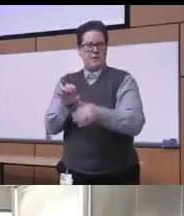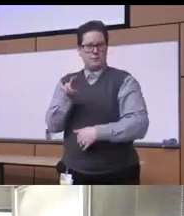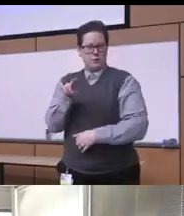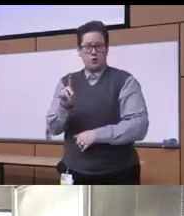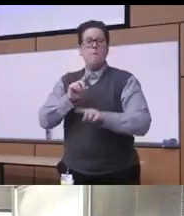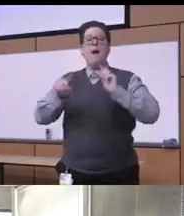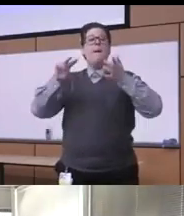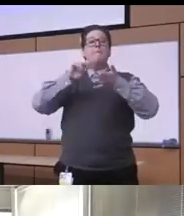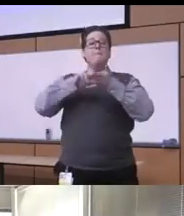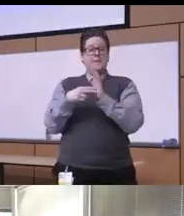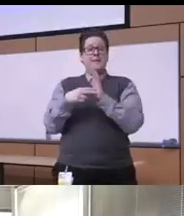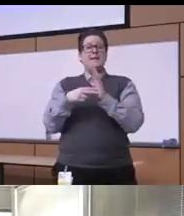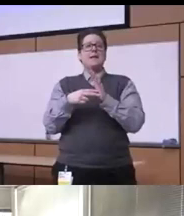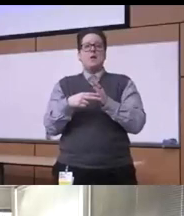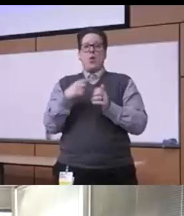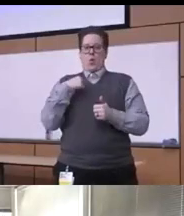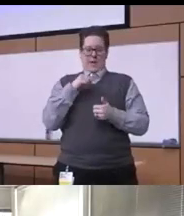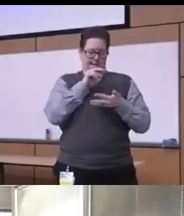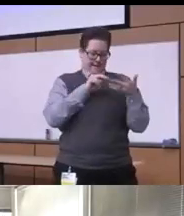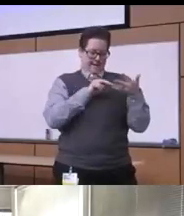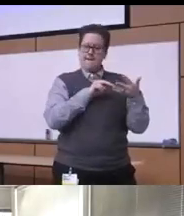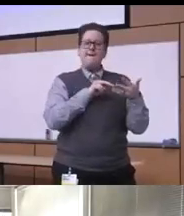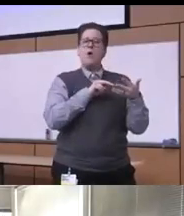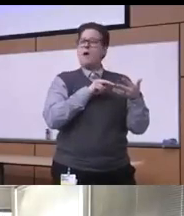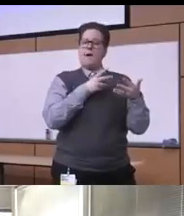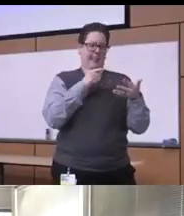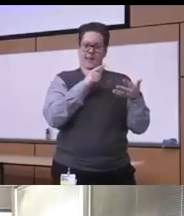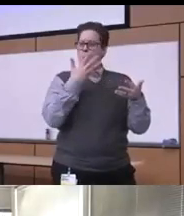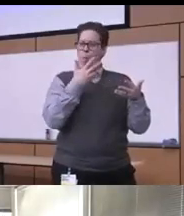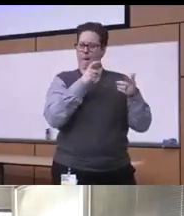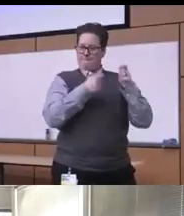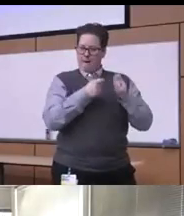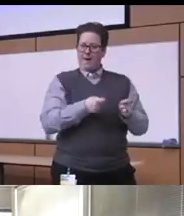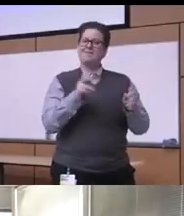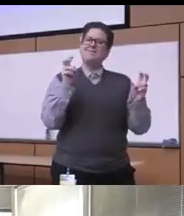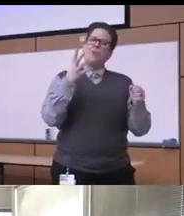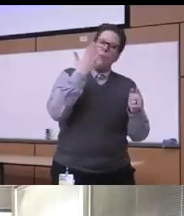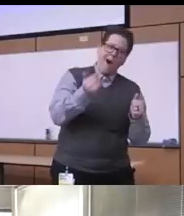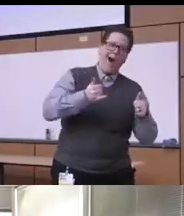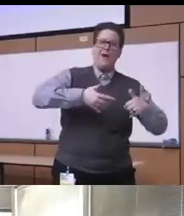of what needs to be modified where and how you know again the why what where when and how and